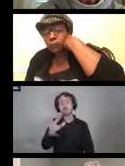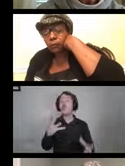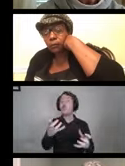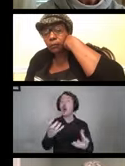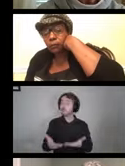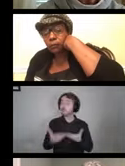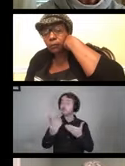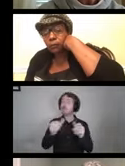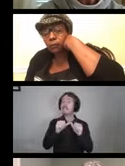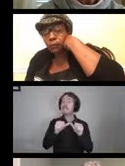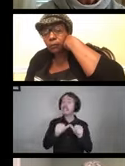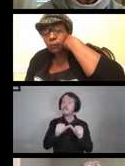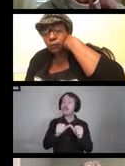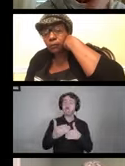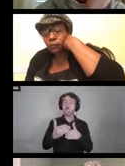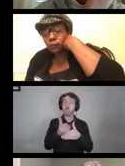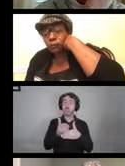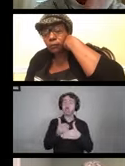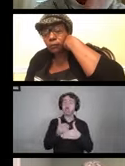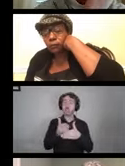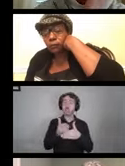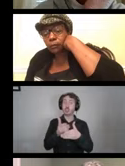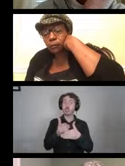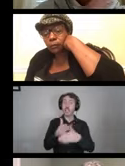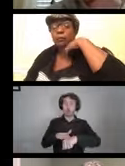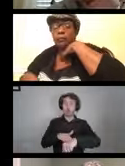to keep shared surfaces and devices clean.